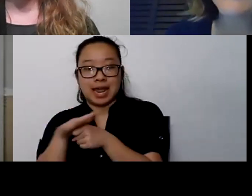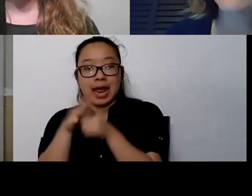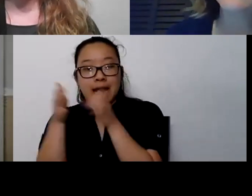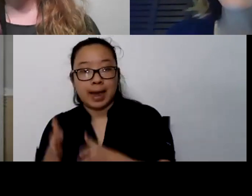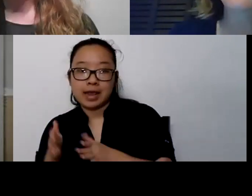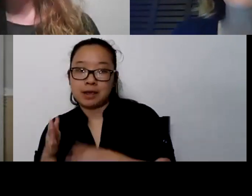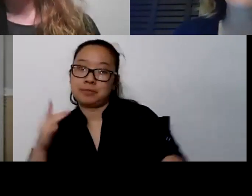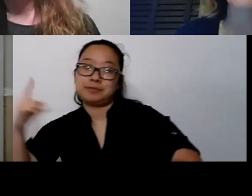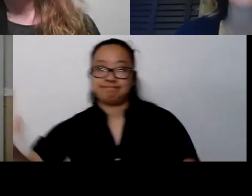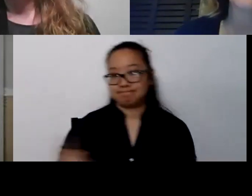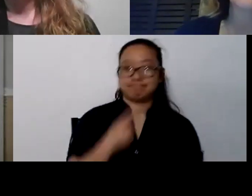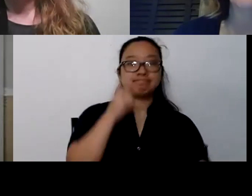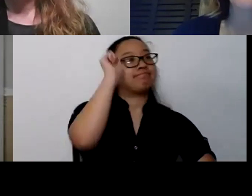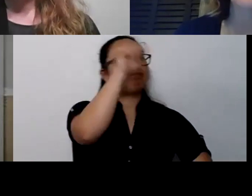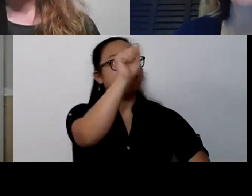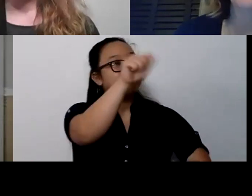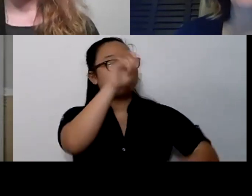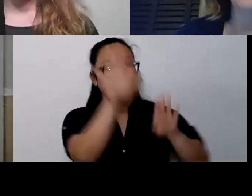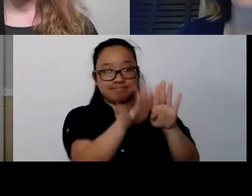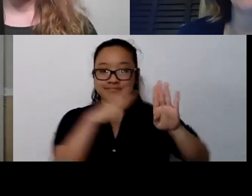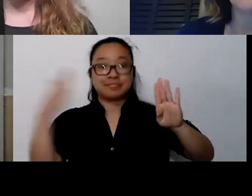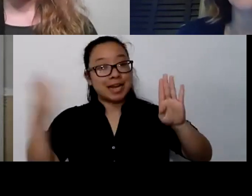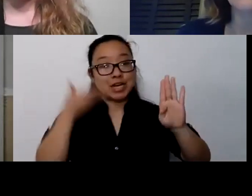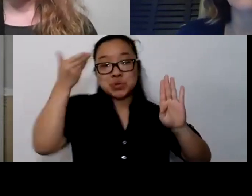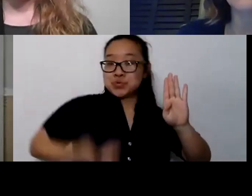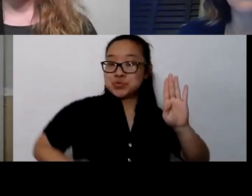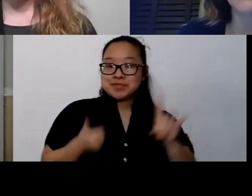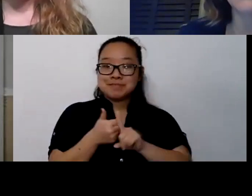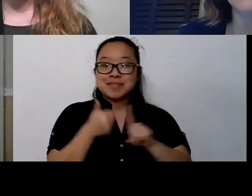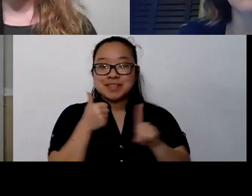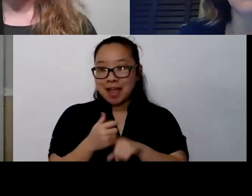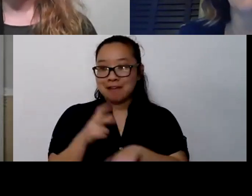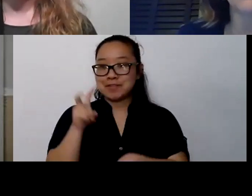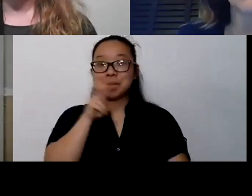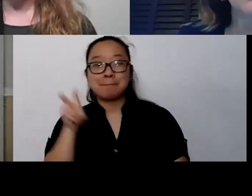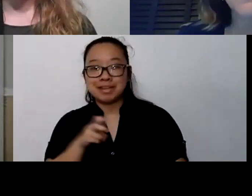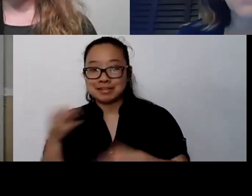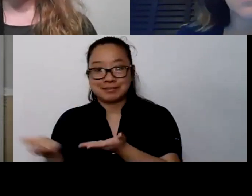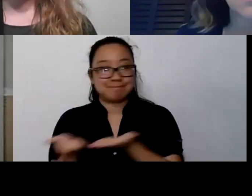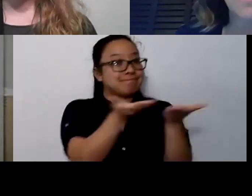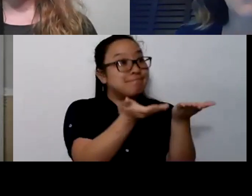Those little community building personal touches are so much harder now.